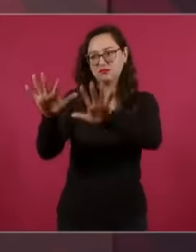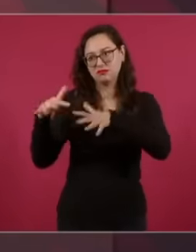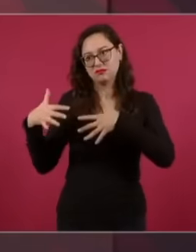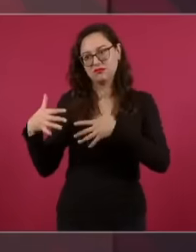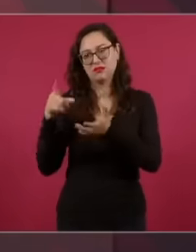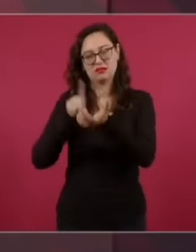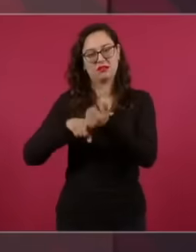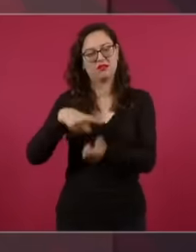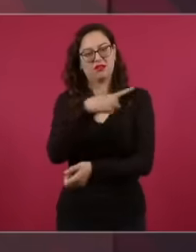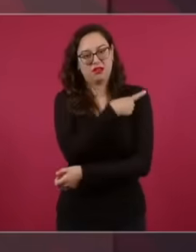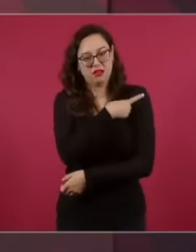always